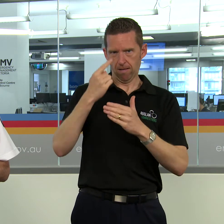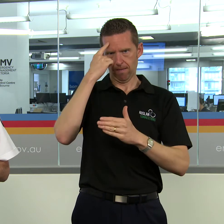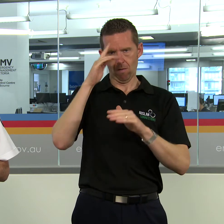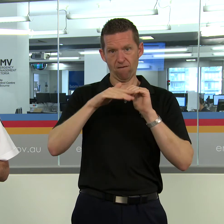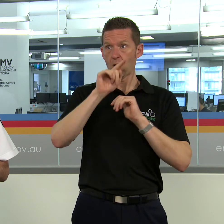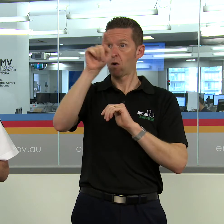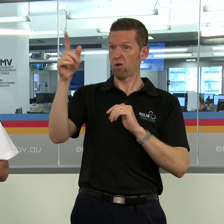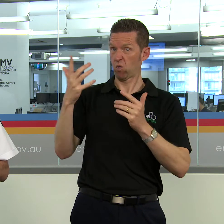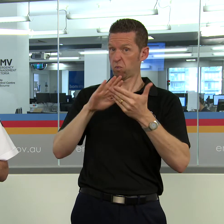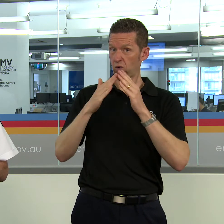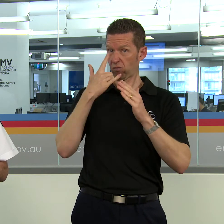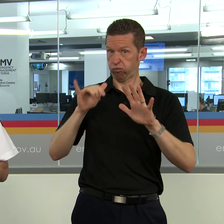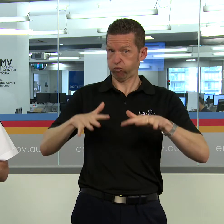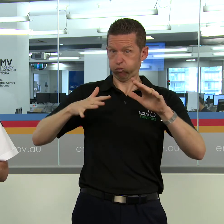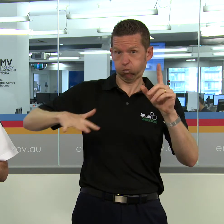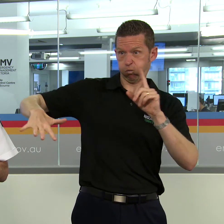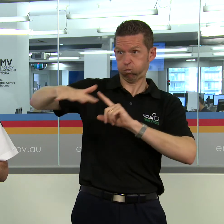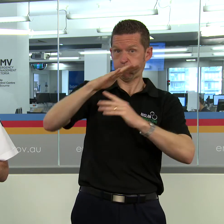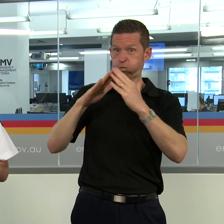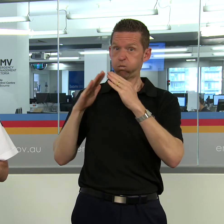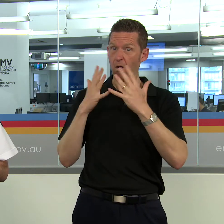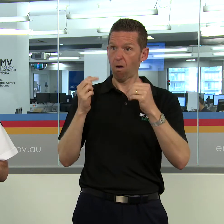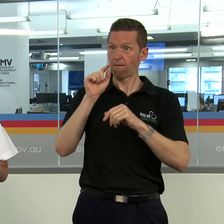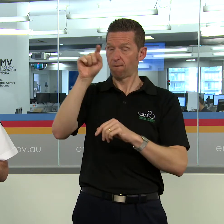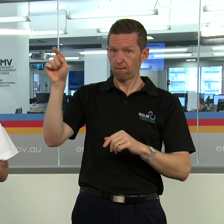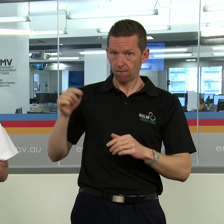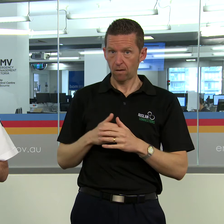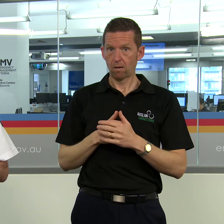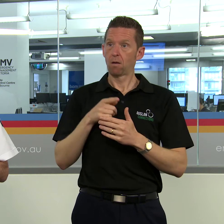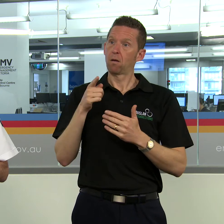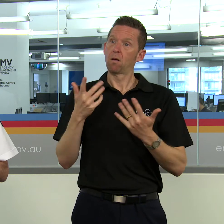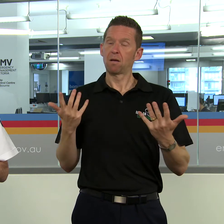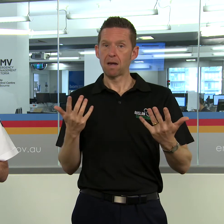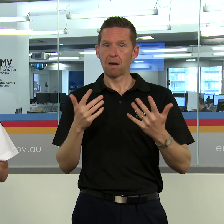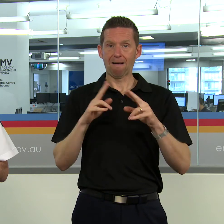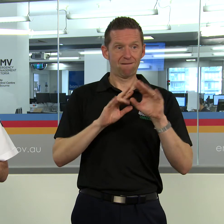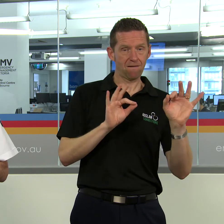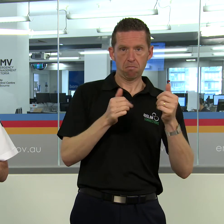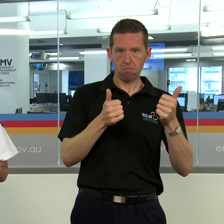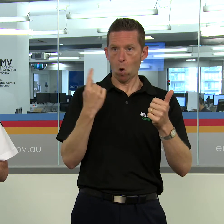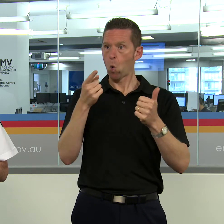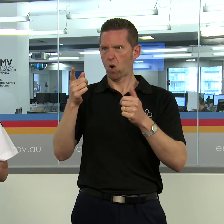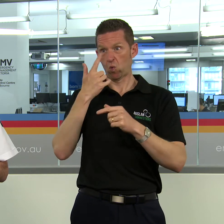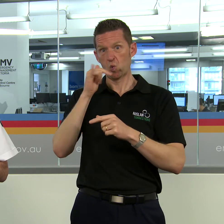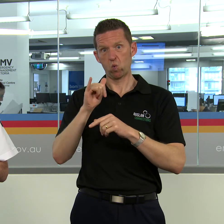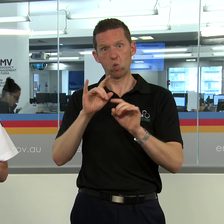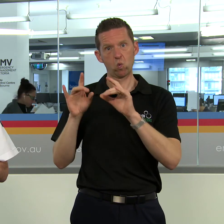have got rain, water all around them. And if we haven’t got that that’s a good thing, but for those that have had it it’s been quite devastating. So thank you.